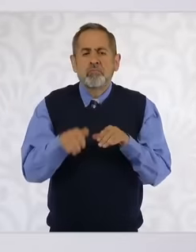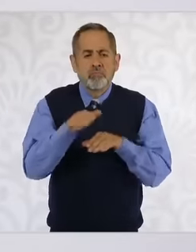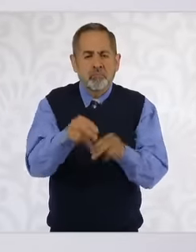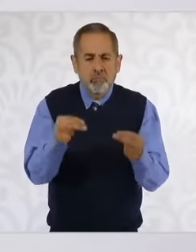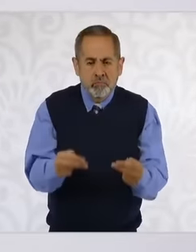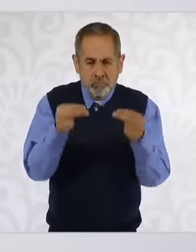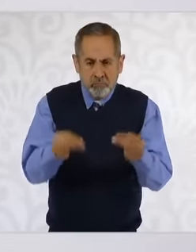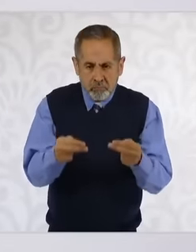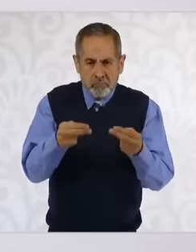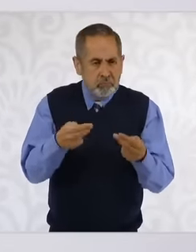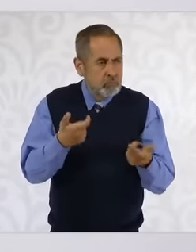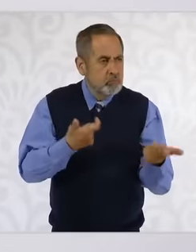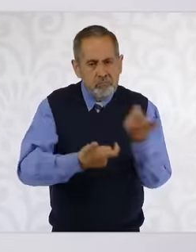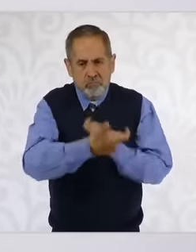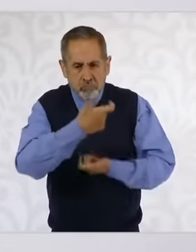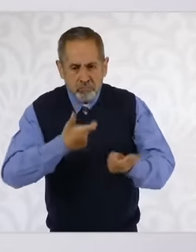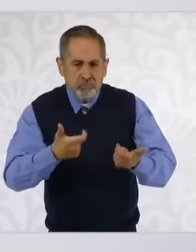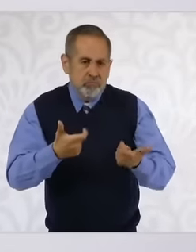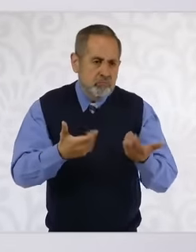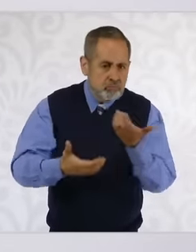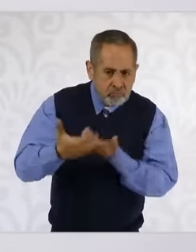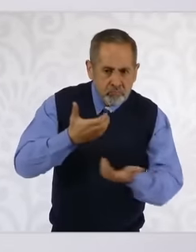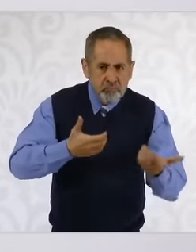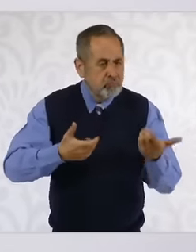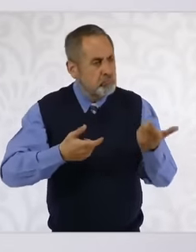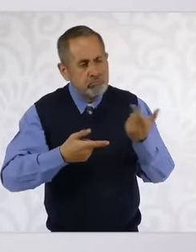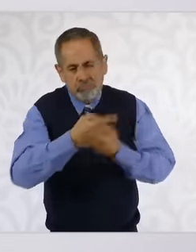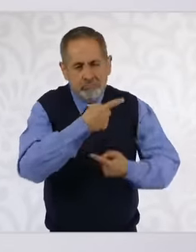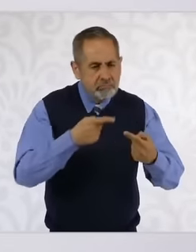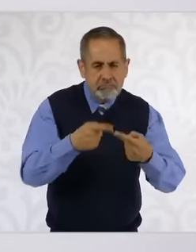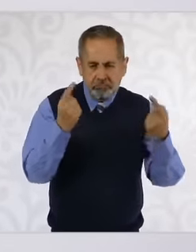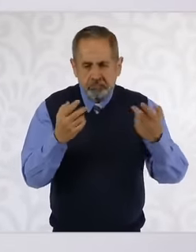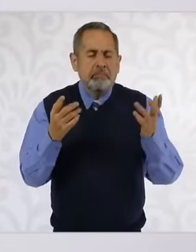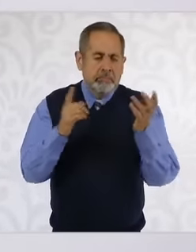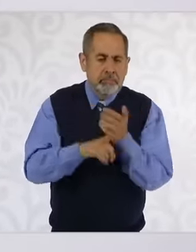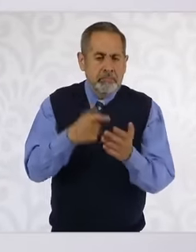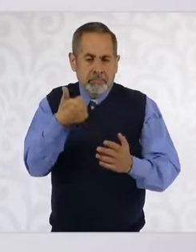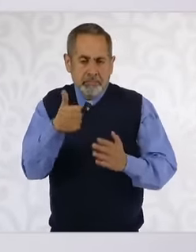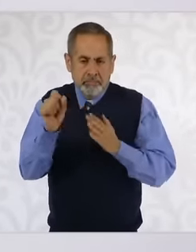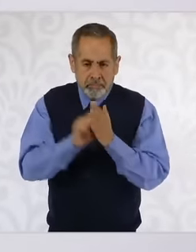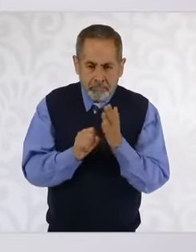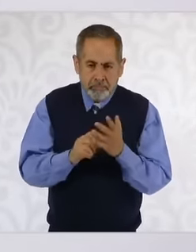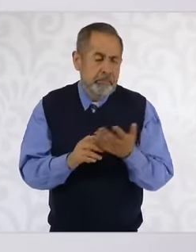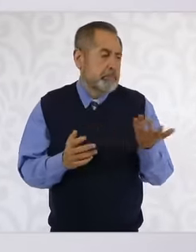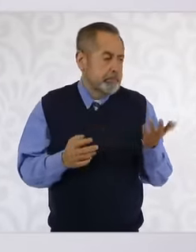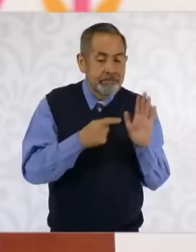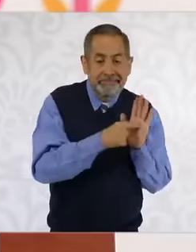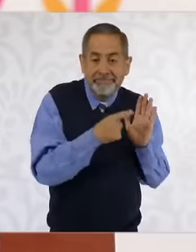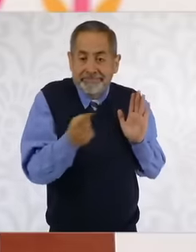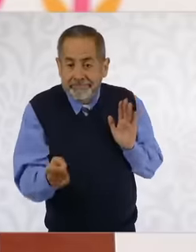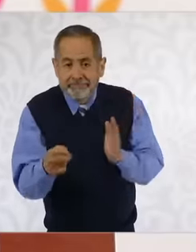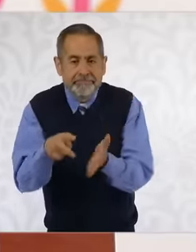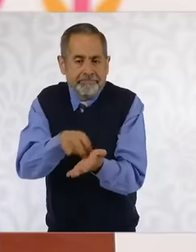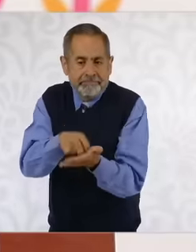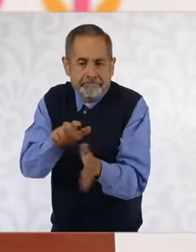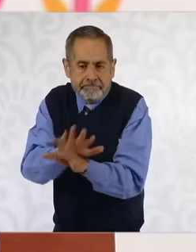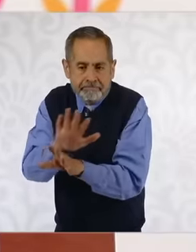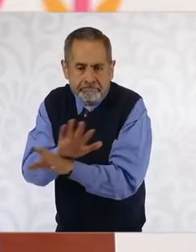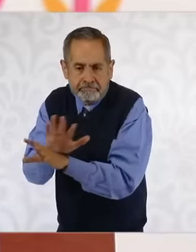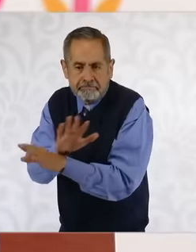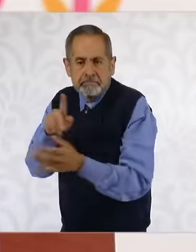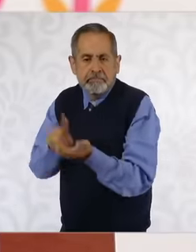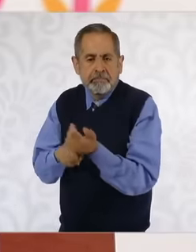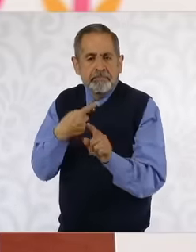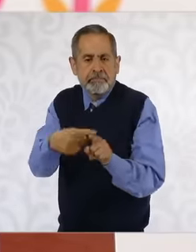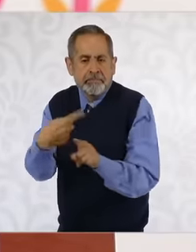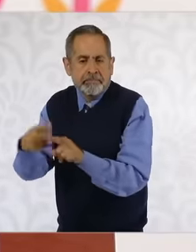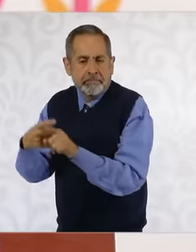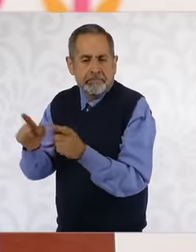, in this case, procedures even in various laws have to be modified to